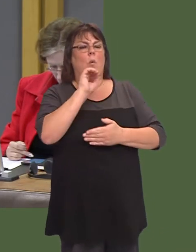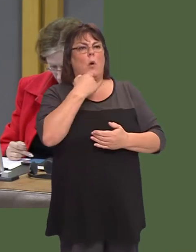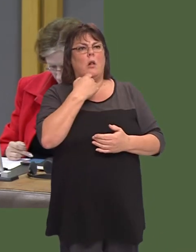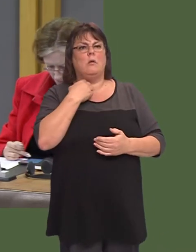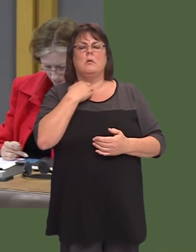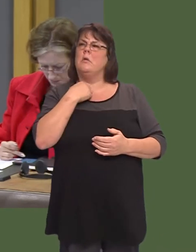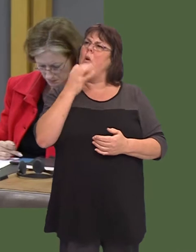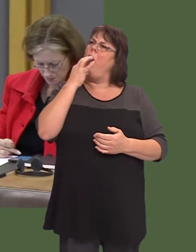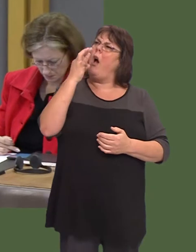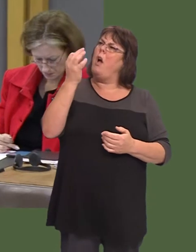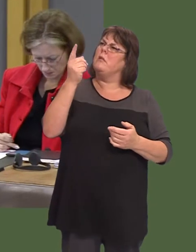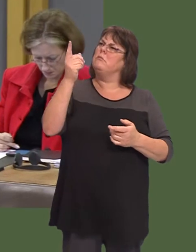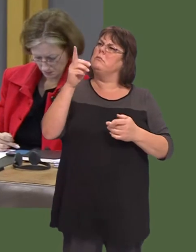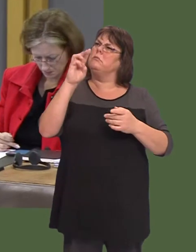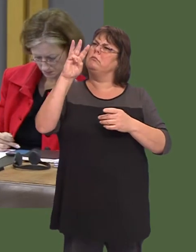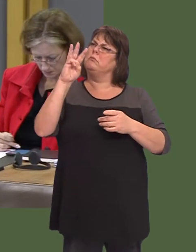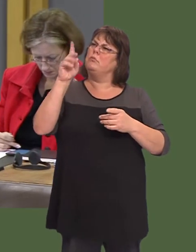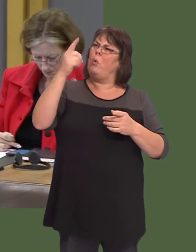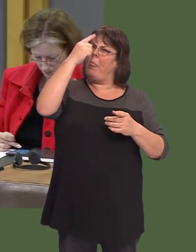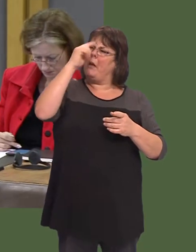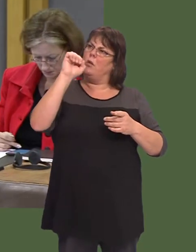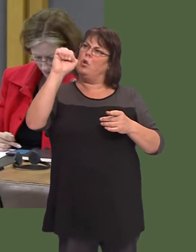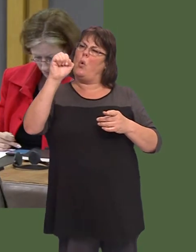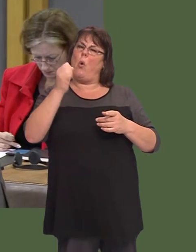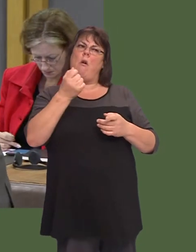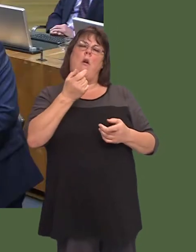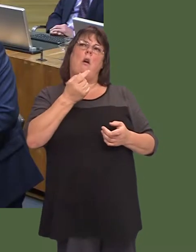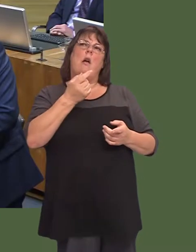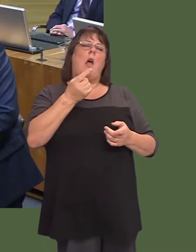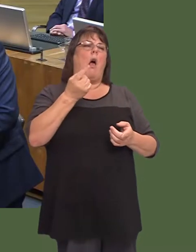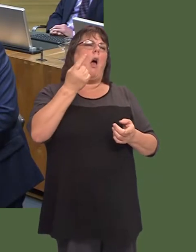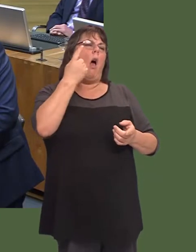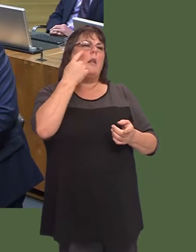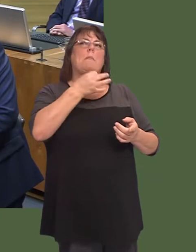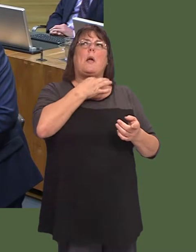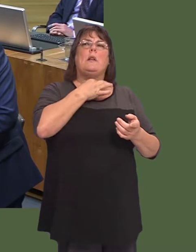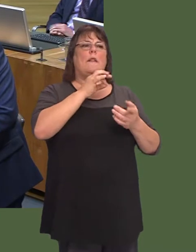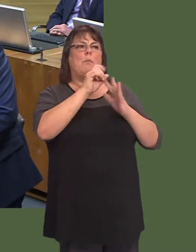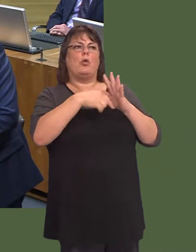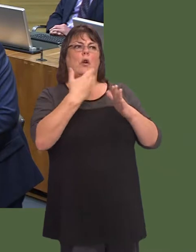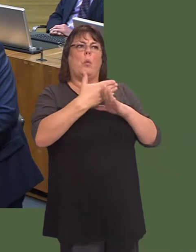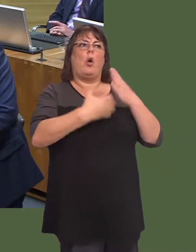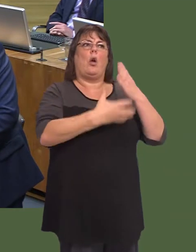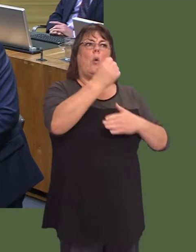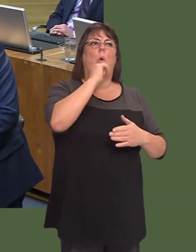think that his speculative proposal is going to be any more successful? Carwyn Jones: I talk to businesses, and one of the issues particularly that businesses